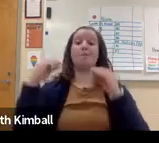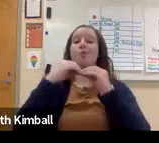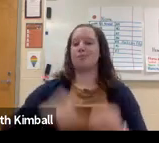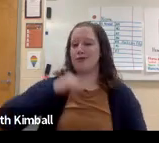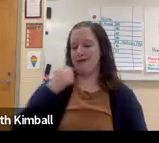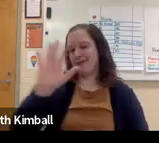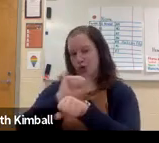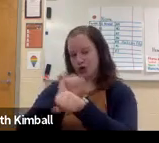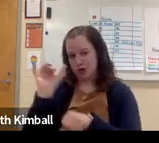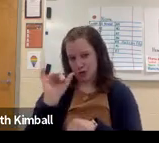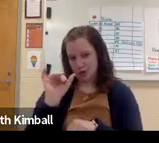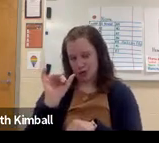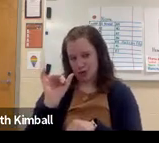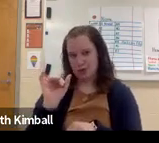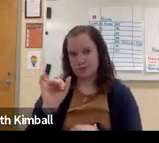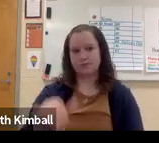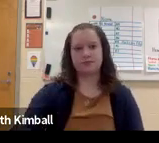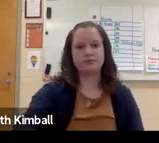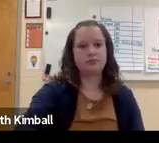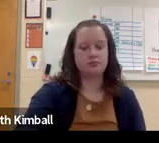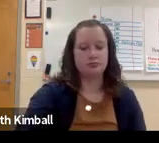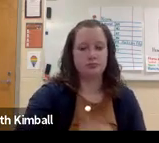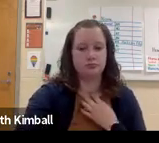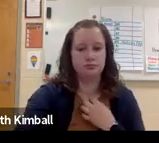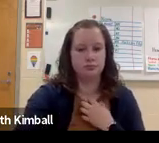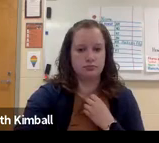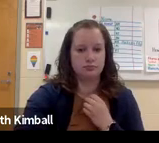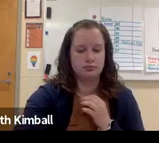and it's going to decrease their frustration, and give them some pride in their work.